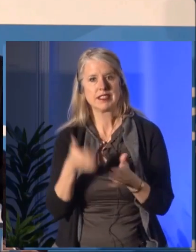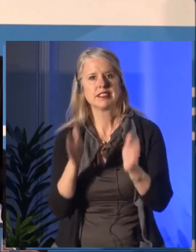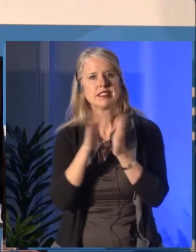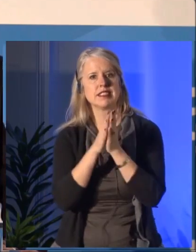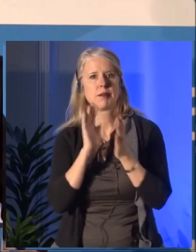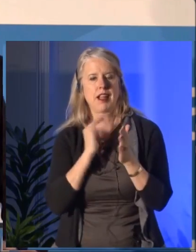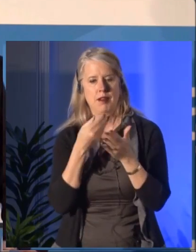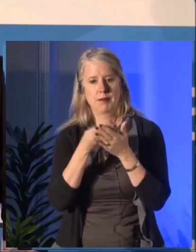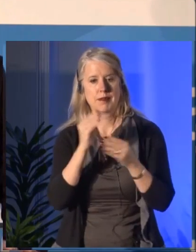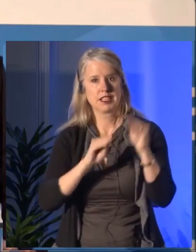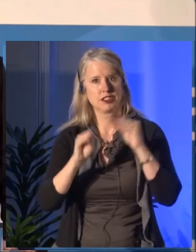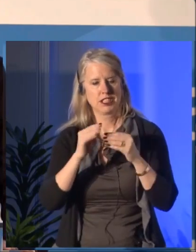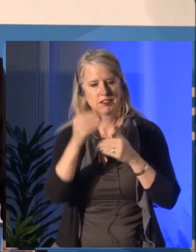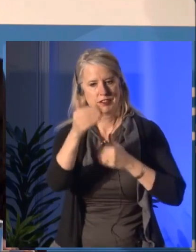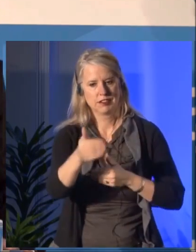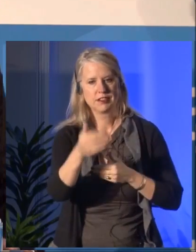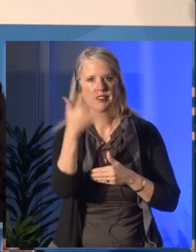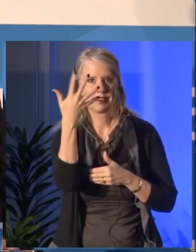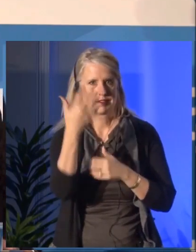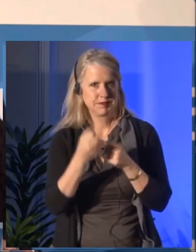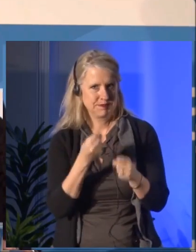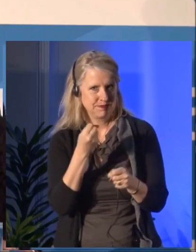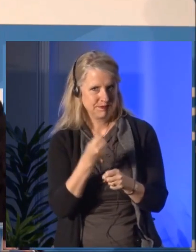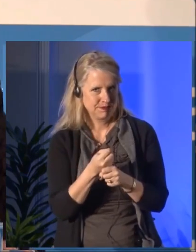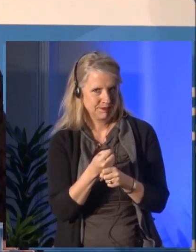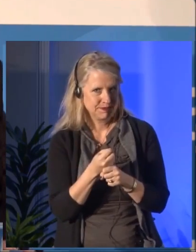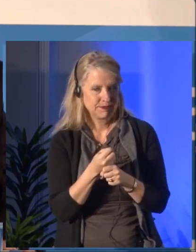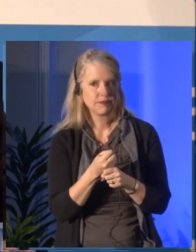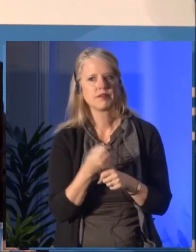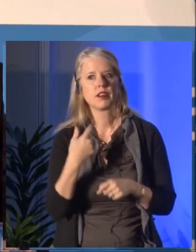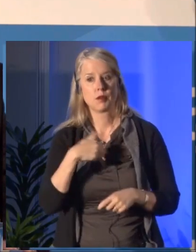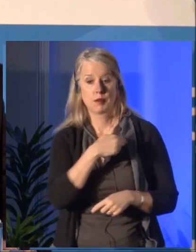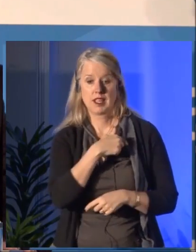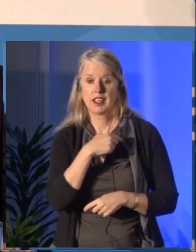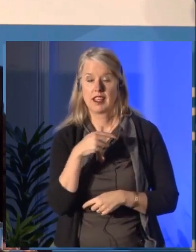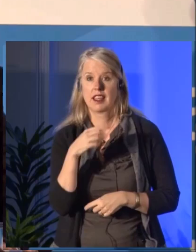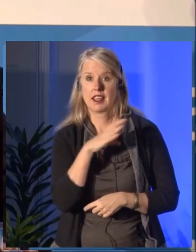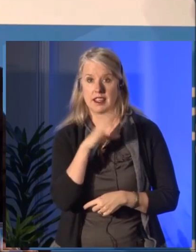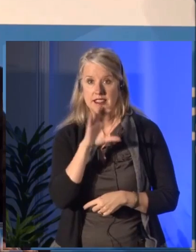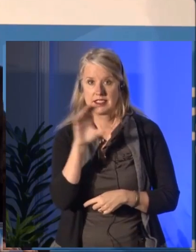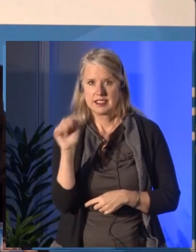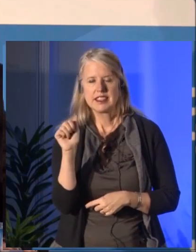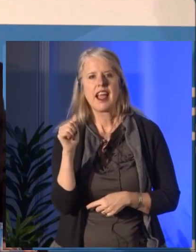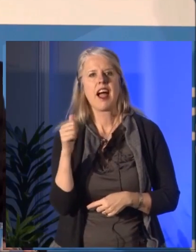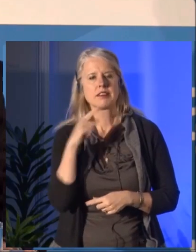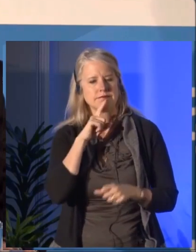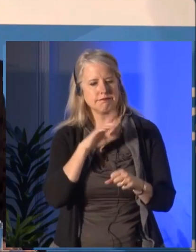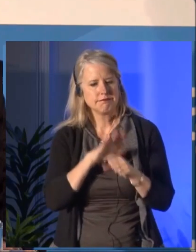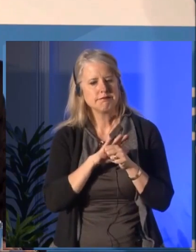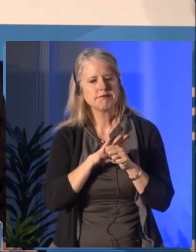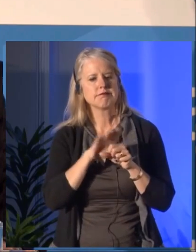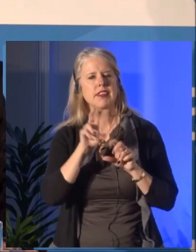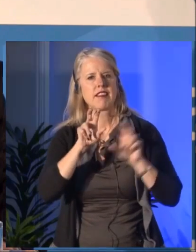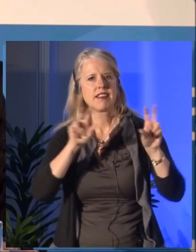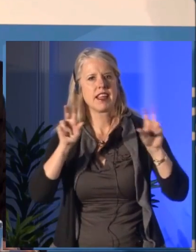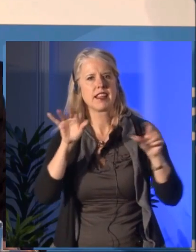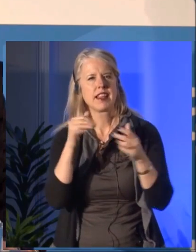This year citizens across the country will mark the 150th anniversary of Confederation.